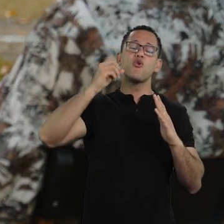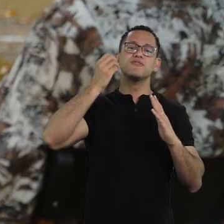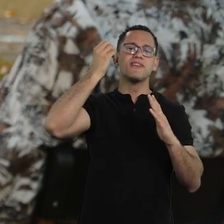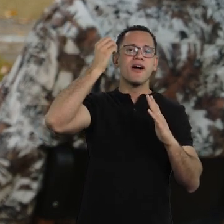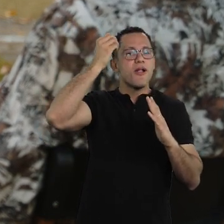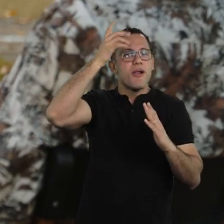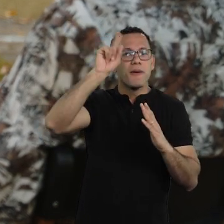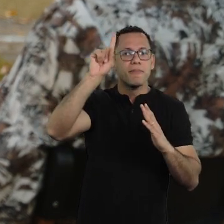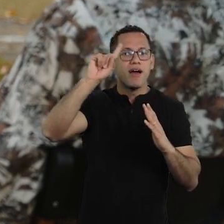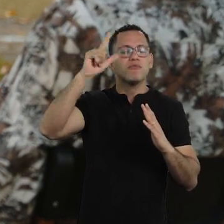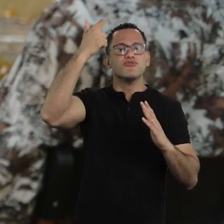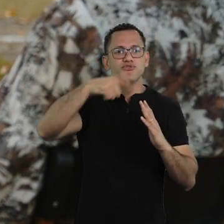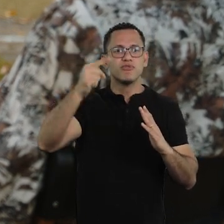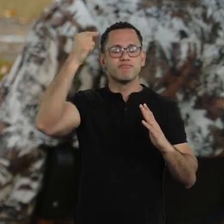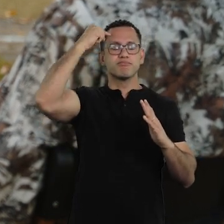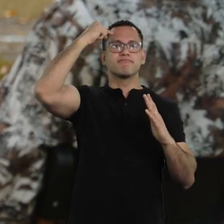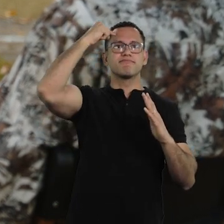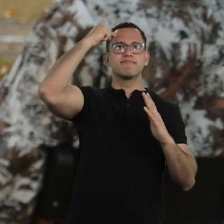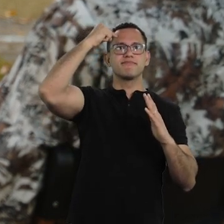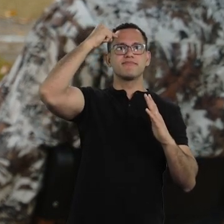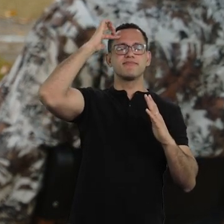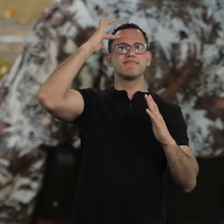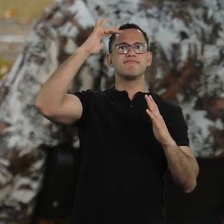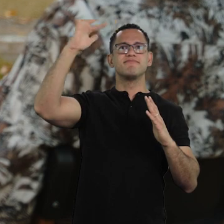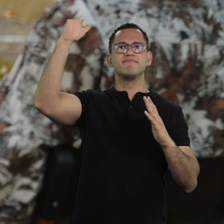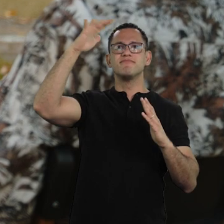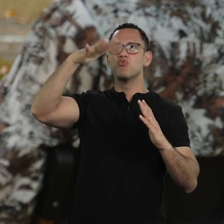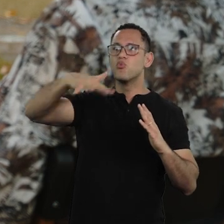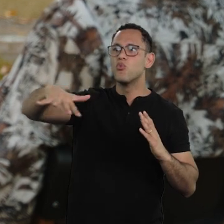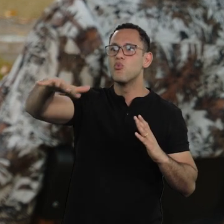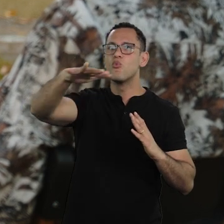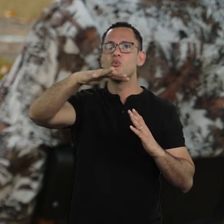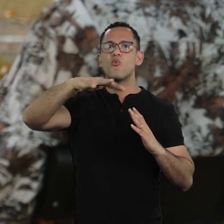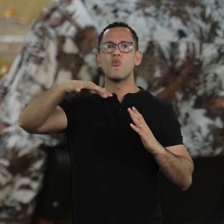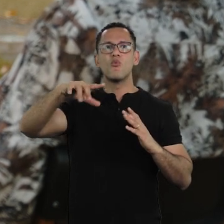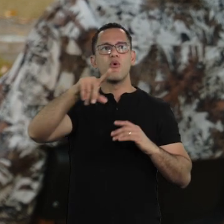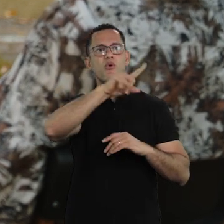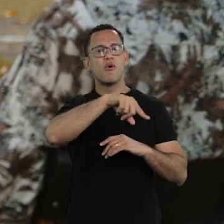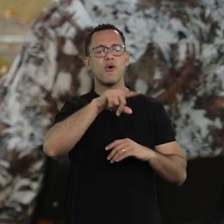from Sertão, from childhood, from the backyard,